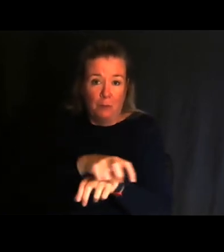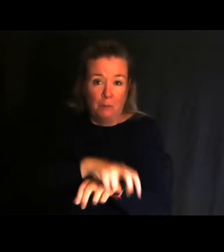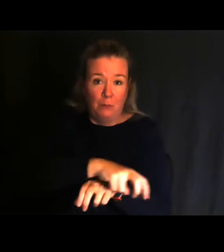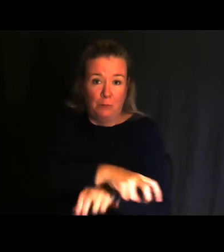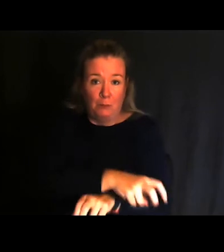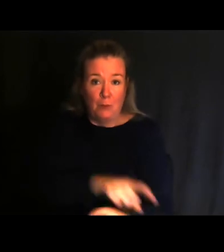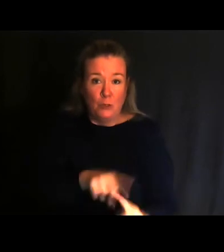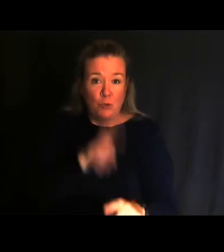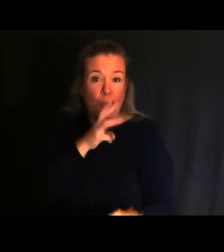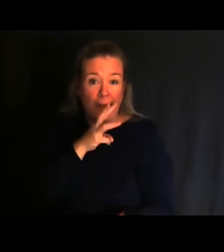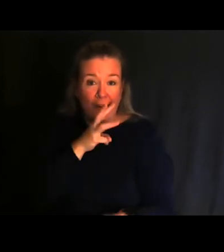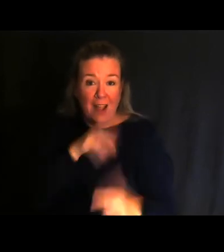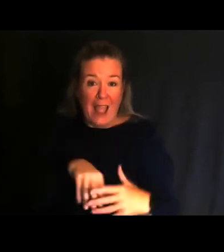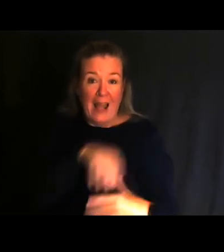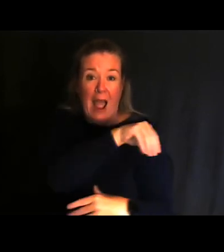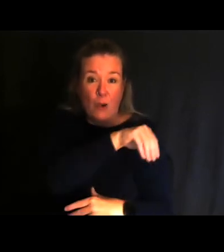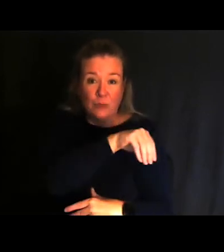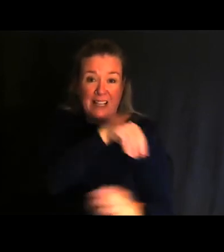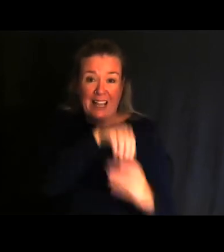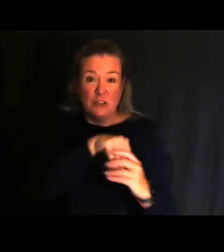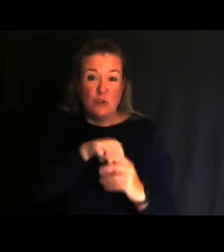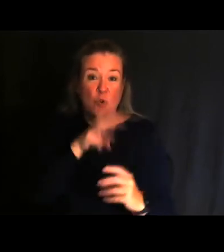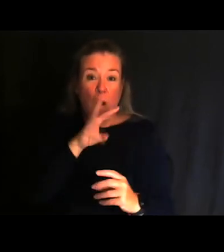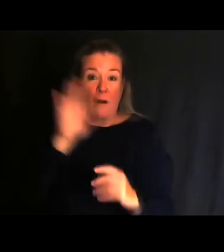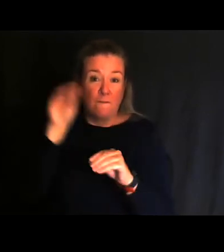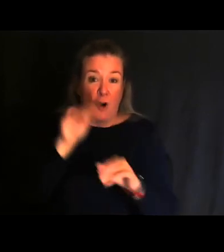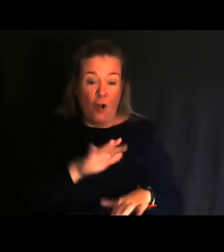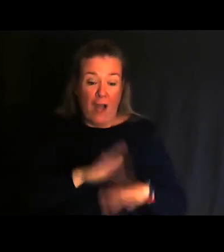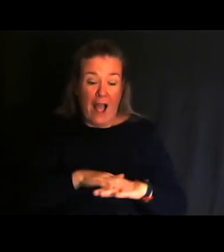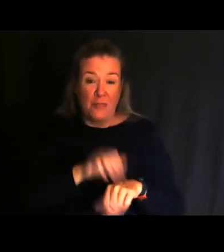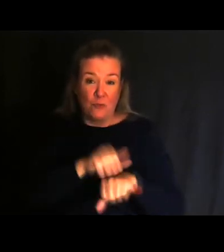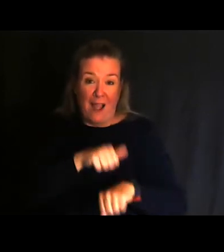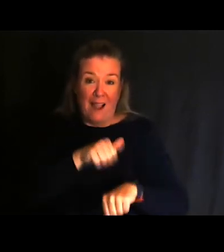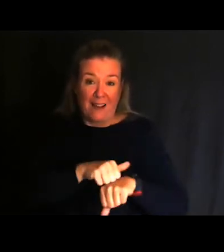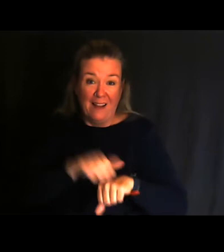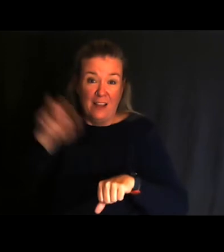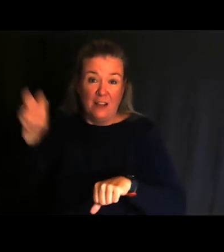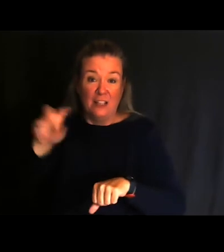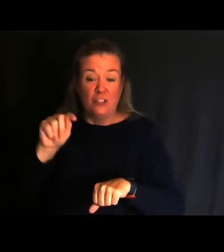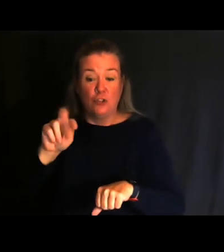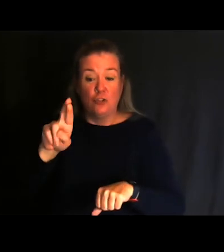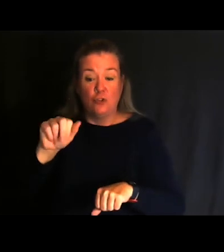to the water and out actually into the waterfall on these rock transfers.